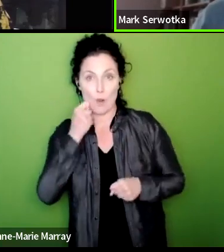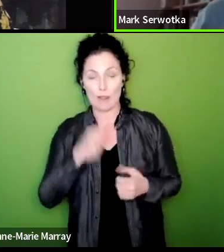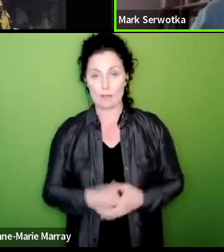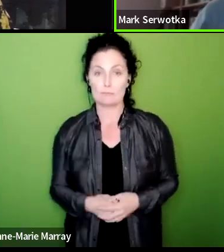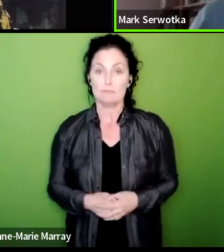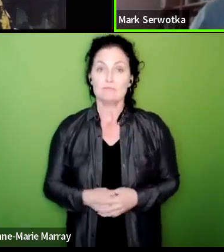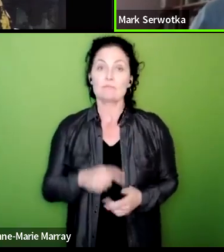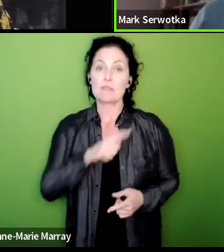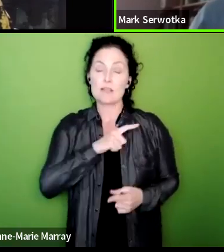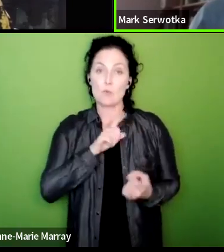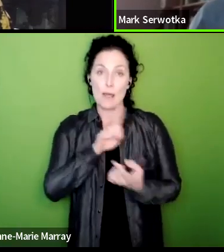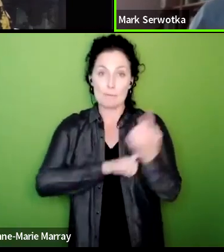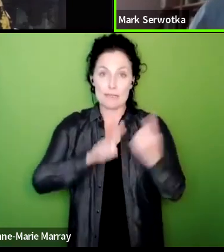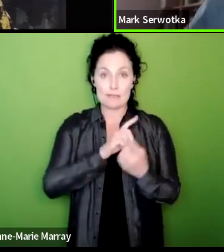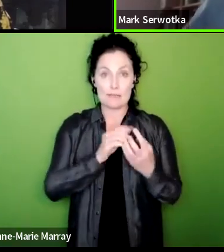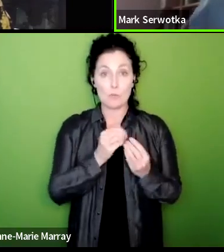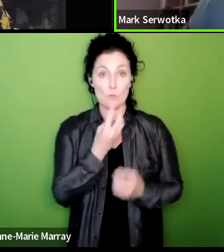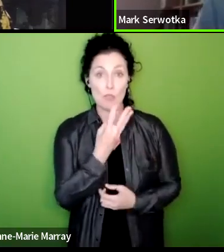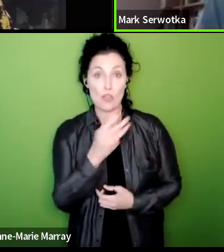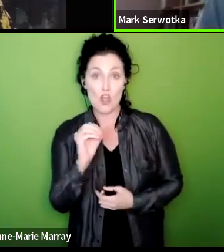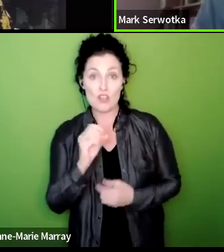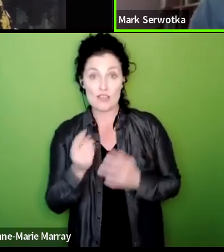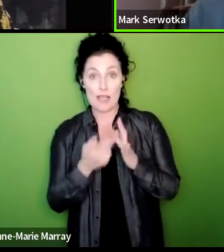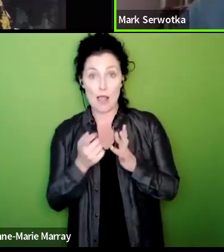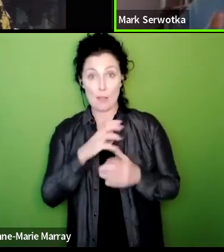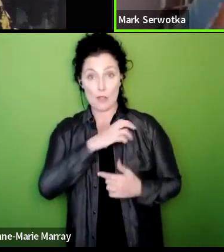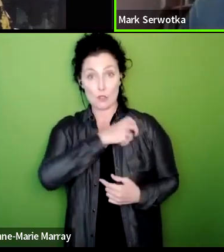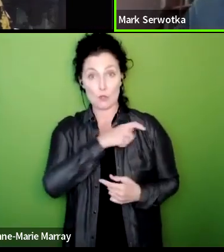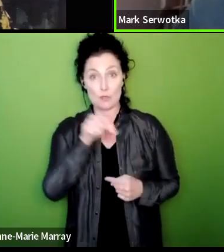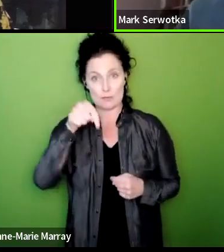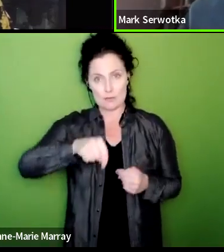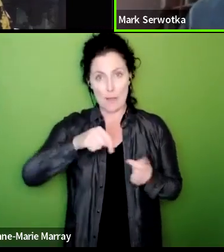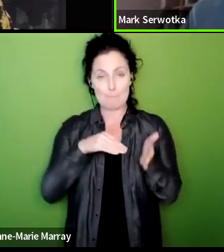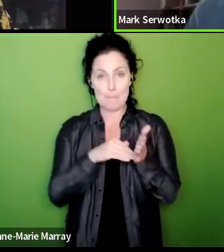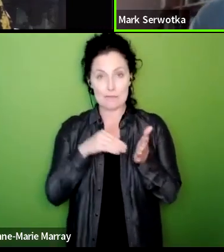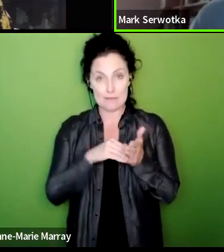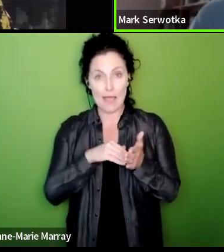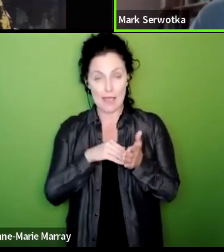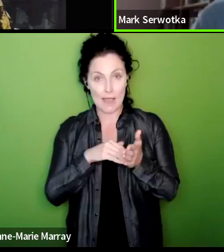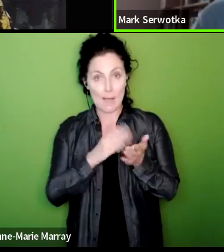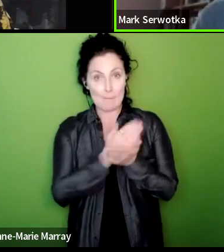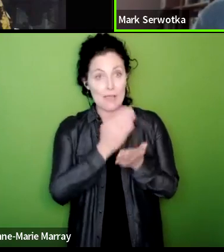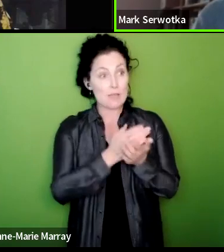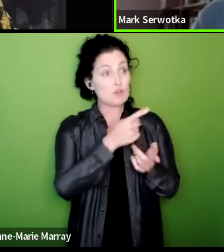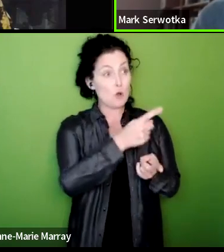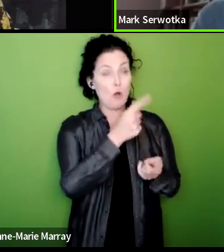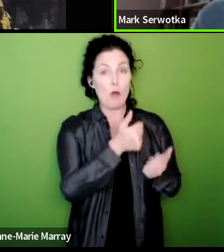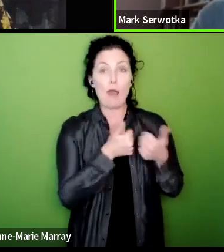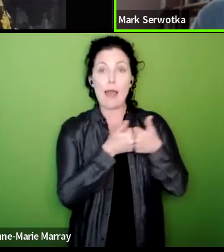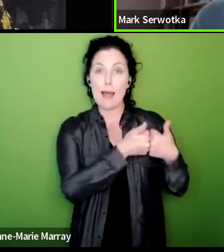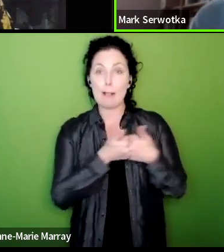on Monday to ensure that what we do helps them as well as them helping us to ensure that we can win